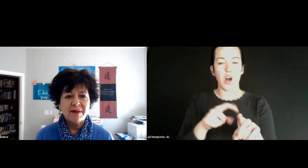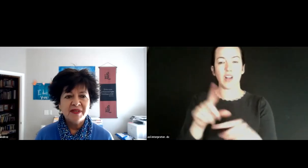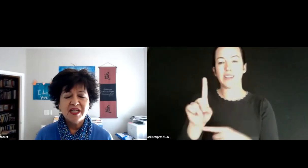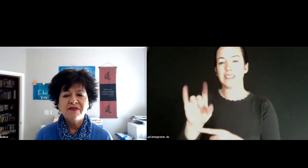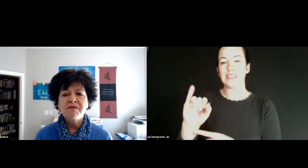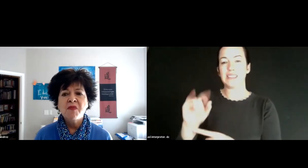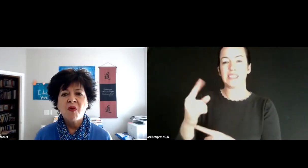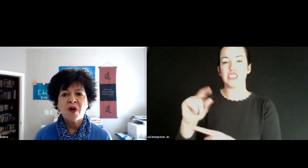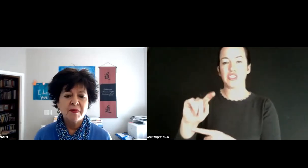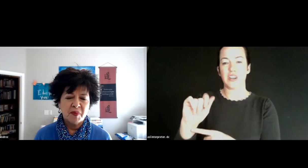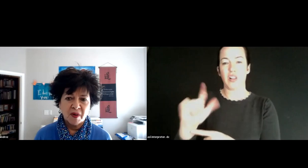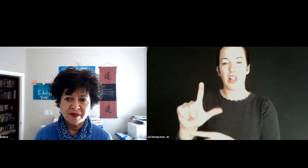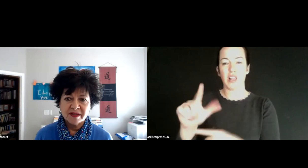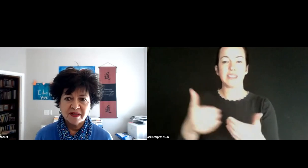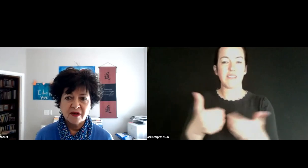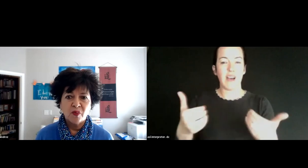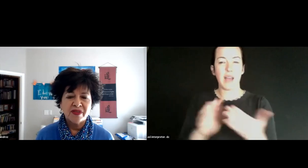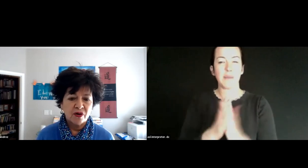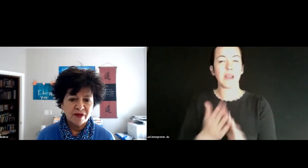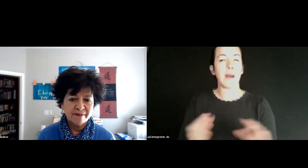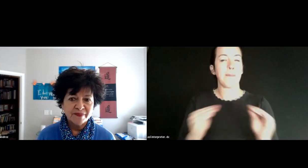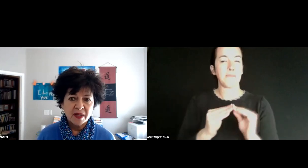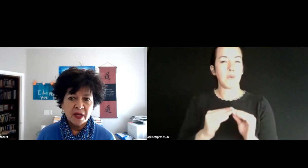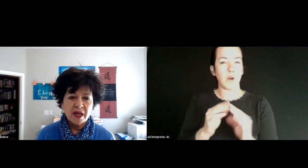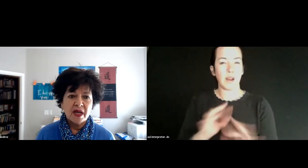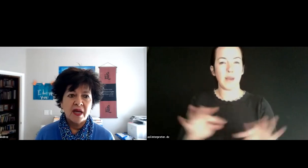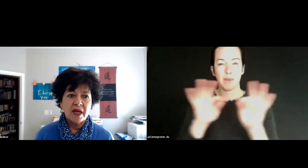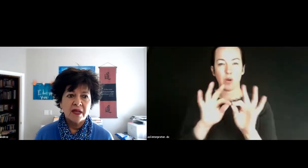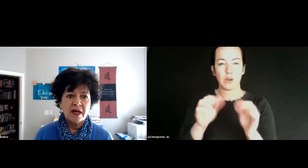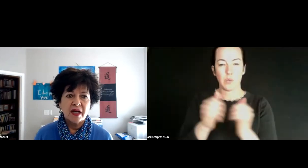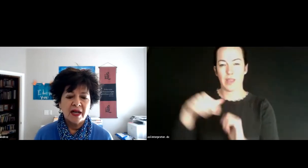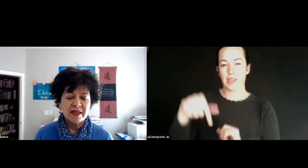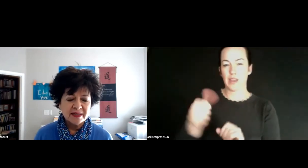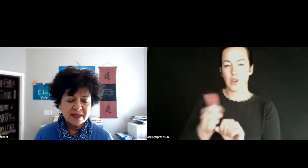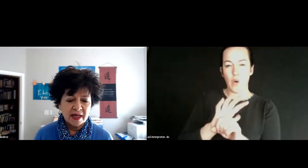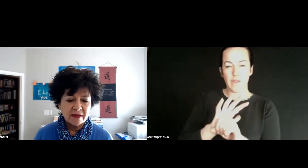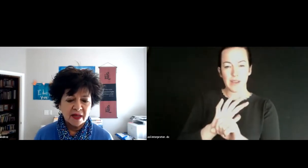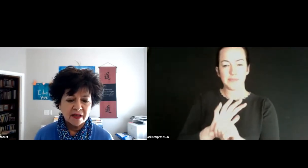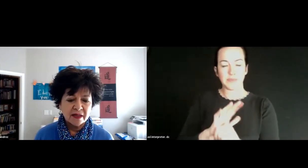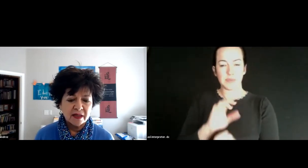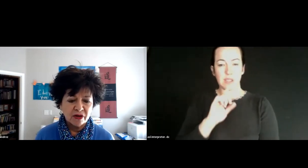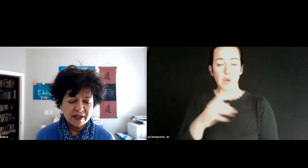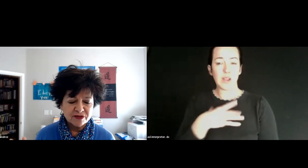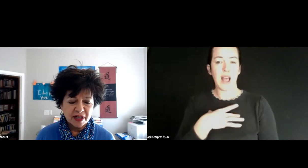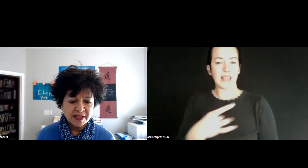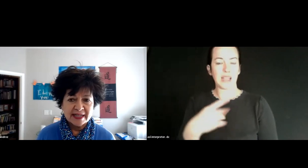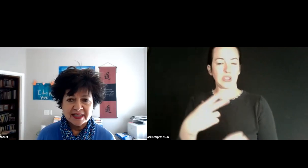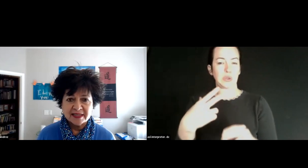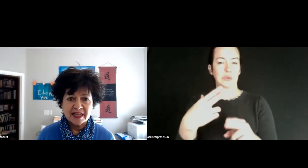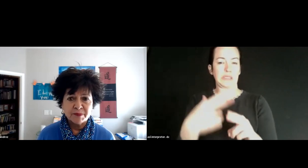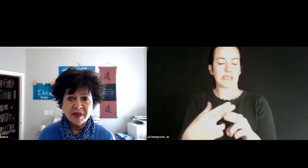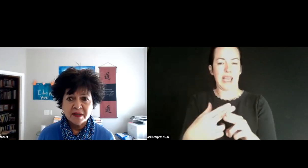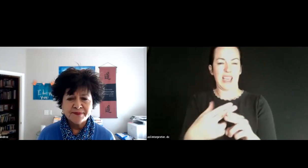become even more important with Covid and I like to say that Covid, as tragic and as it has been